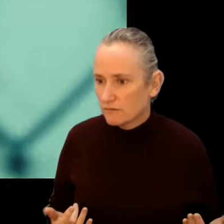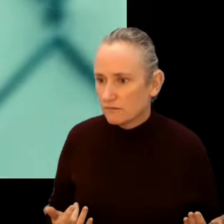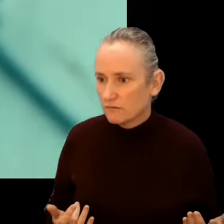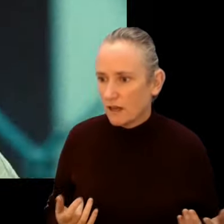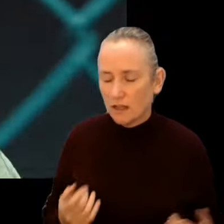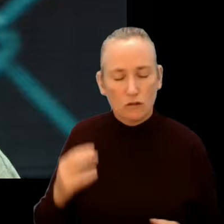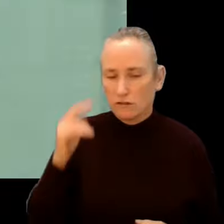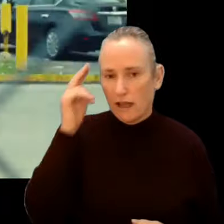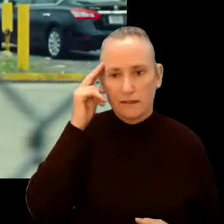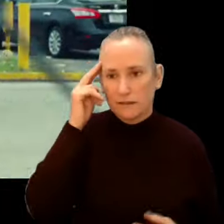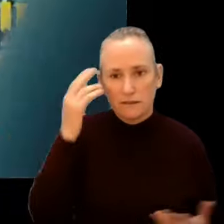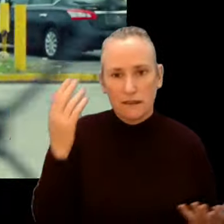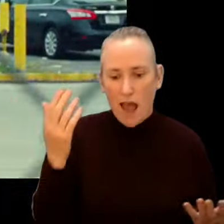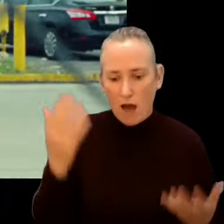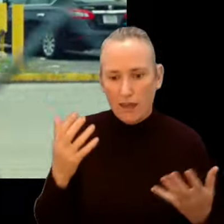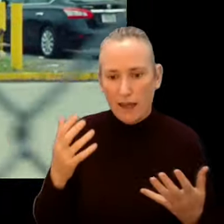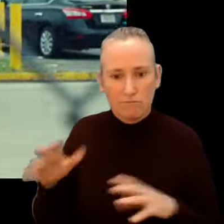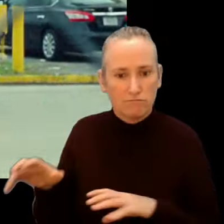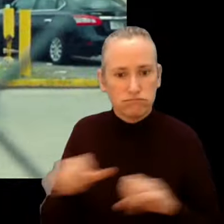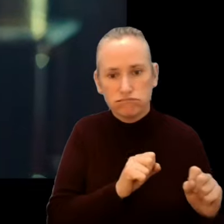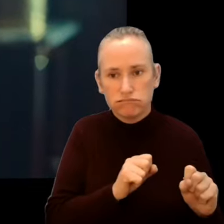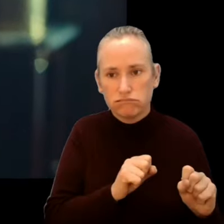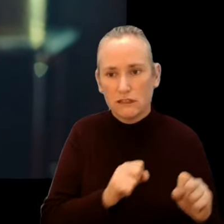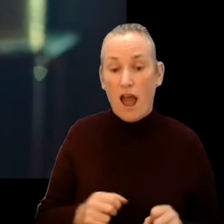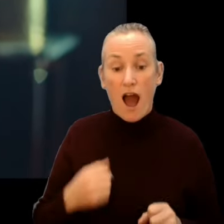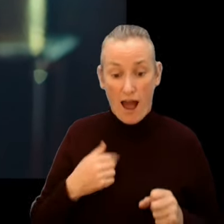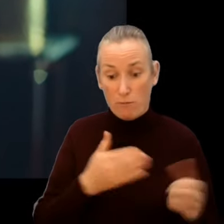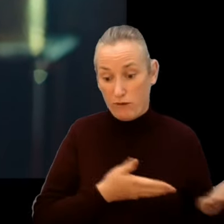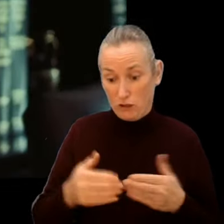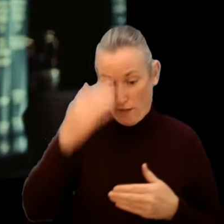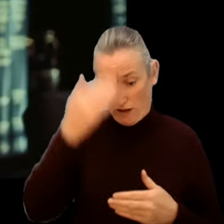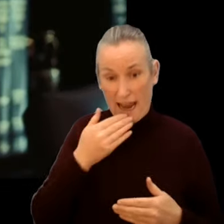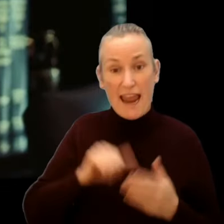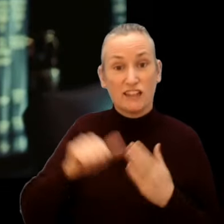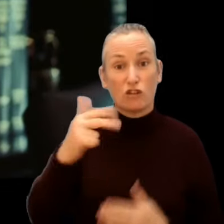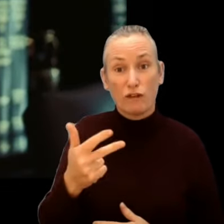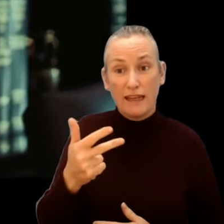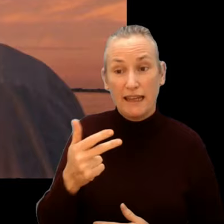I just don't understand how they can deport him. I was brought here when I was three. Can't we do something about this?